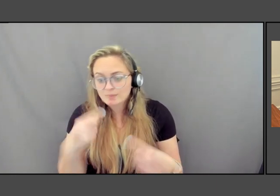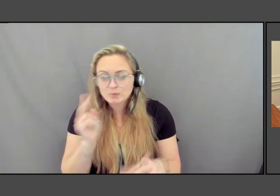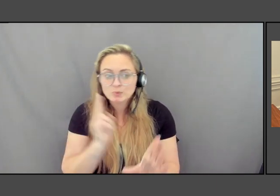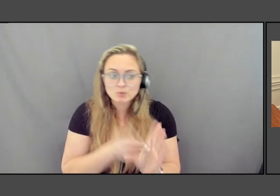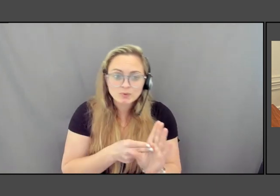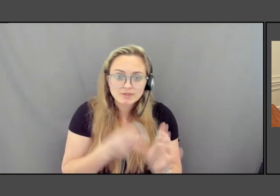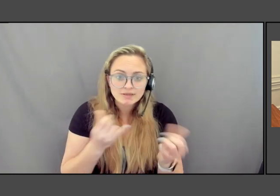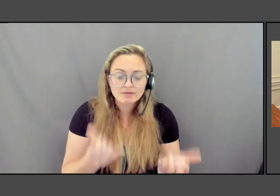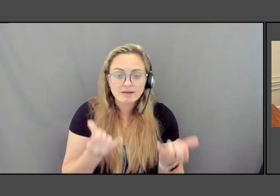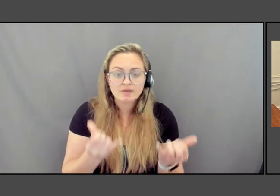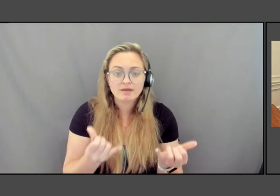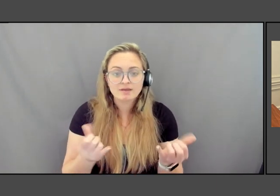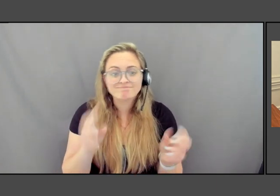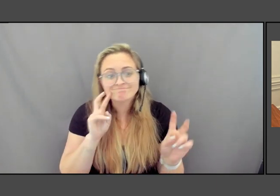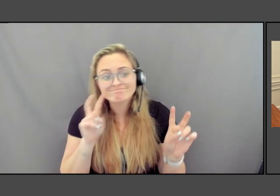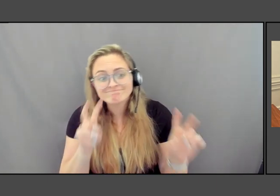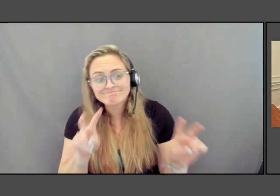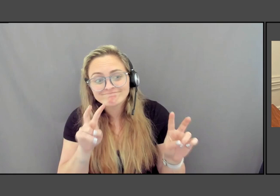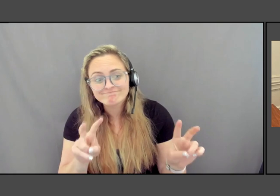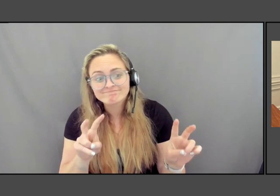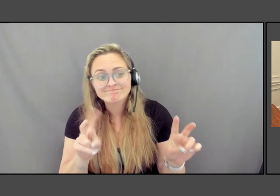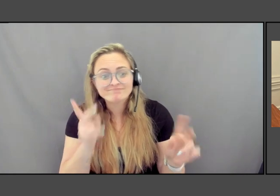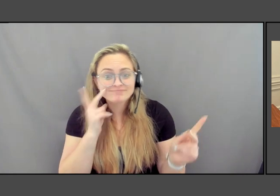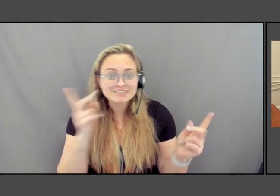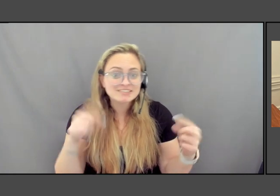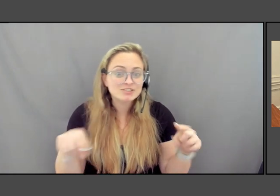We look forward to seeing you at the next conversation.